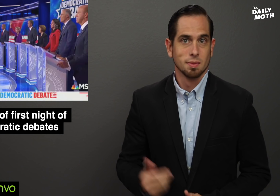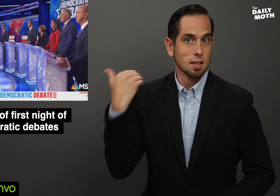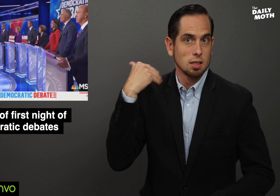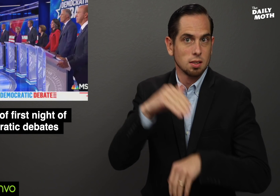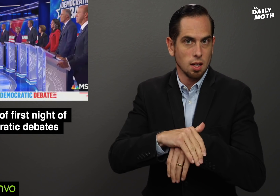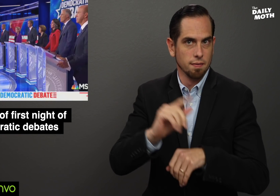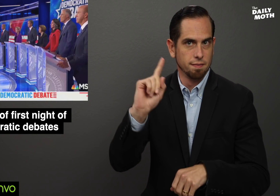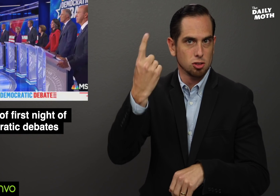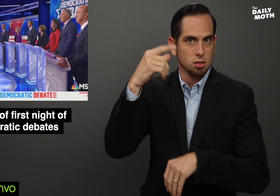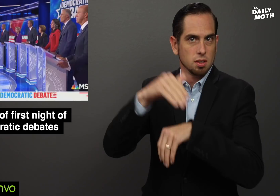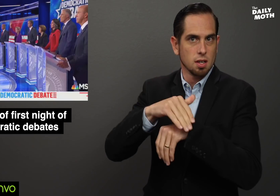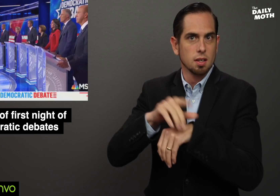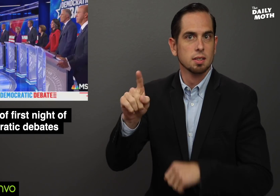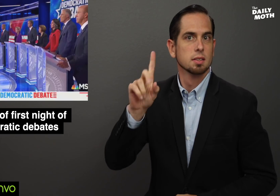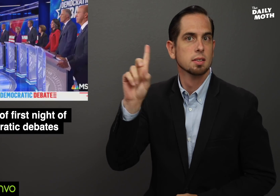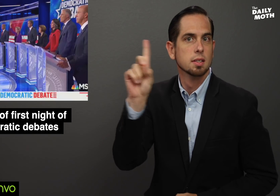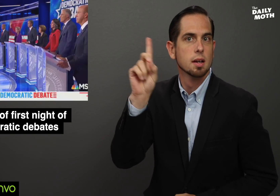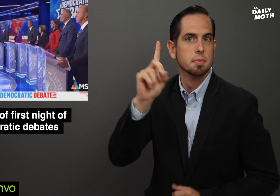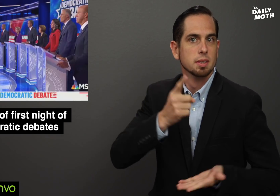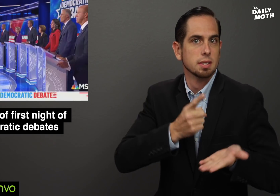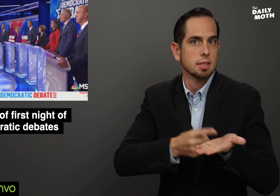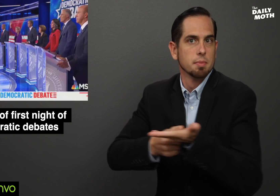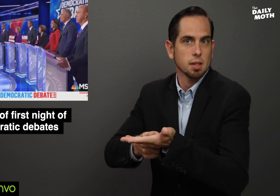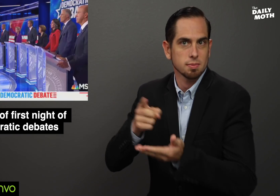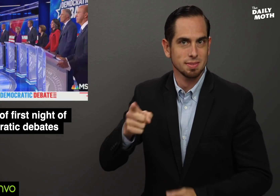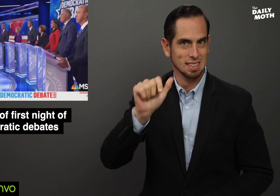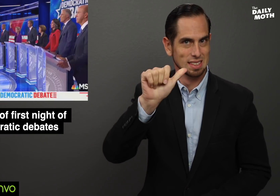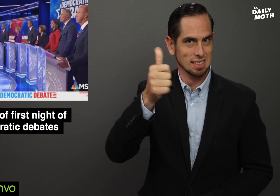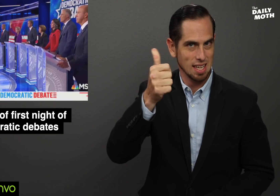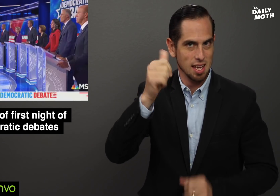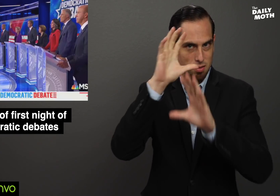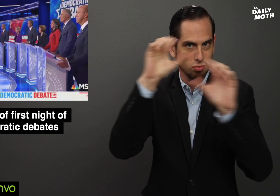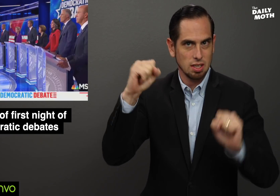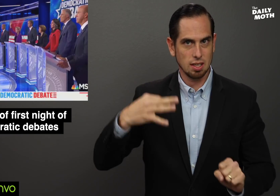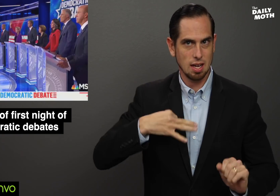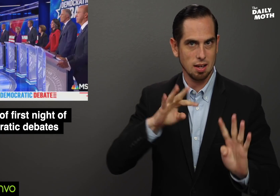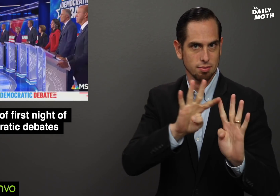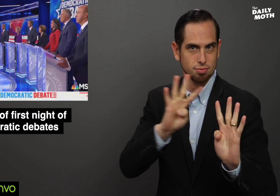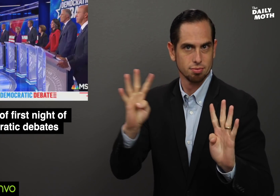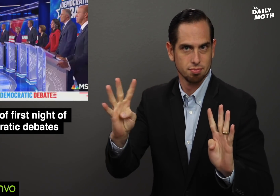Last night was the first night of the Democratic debate which featured 10 presidential candidates.